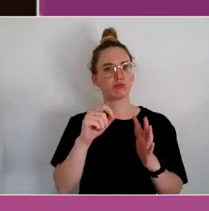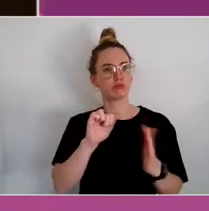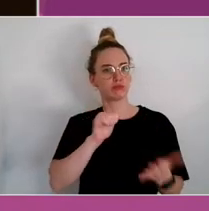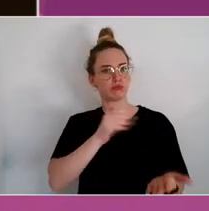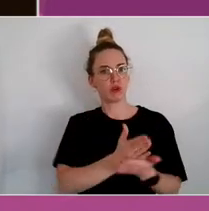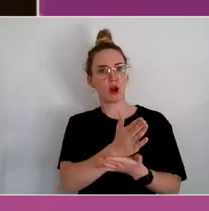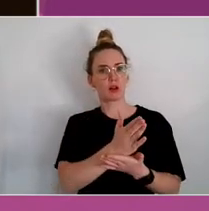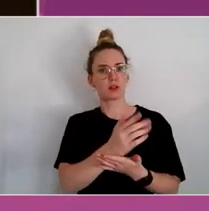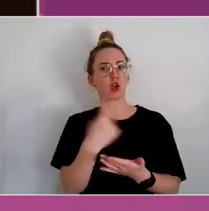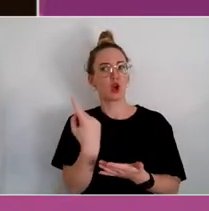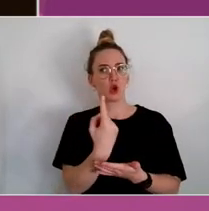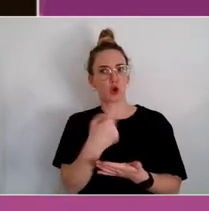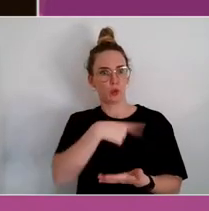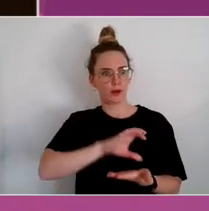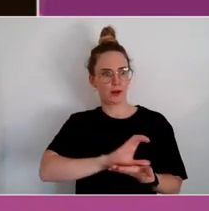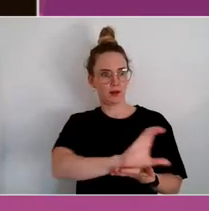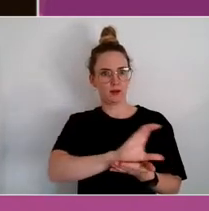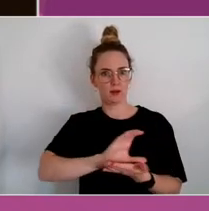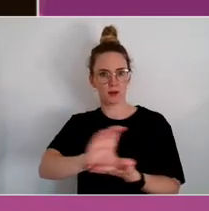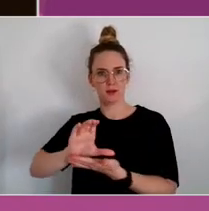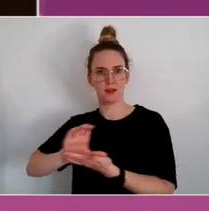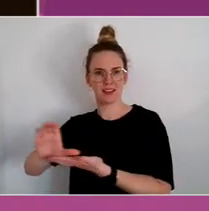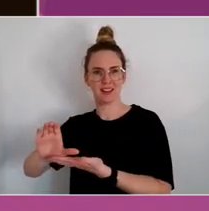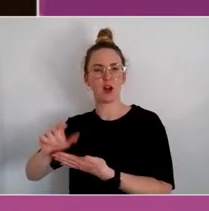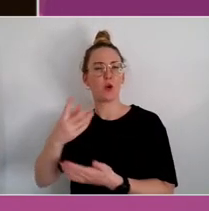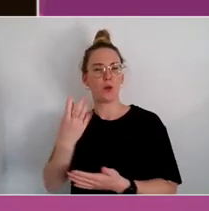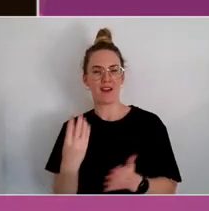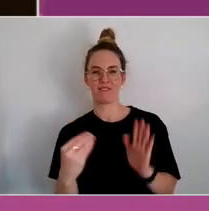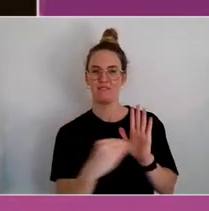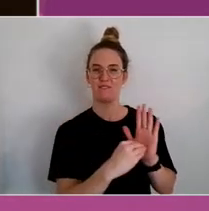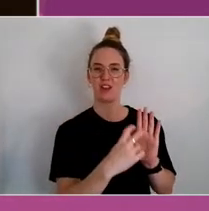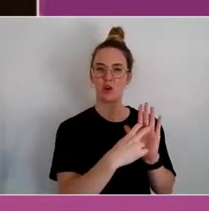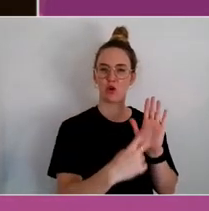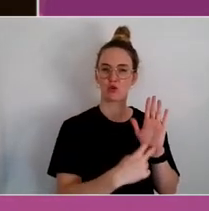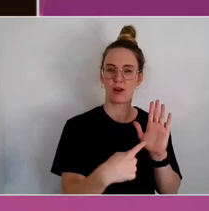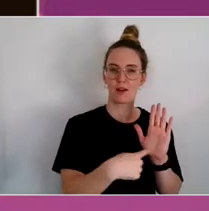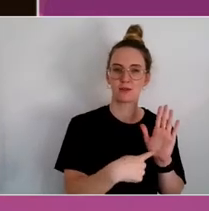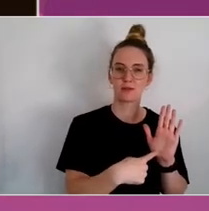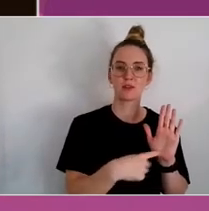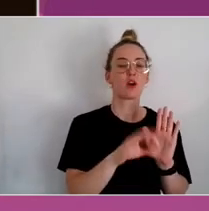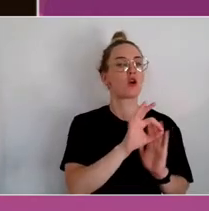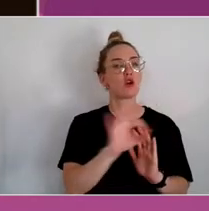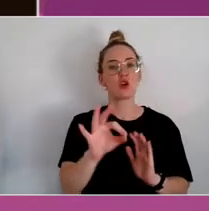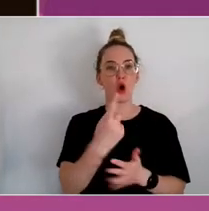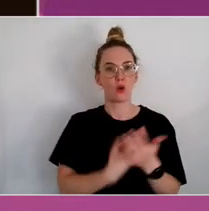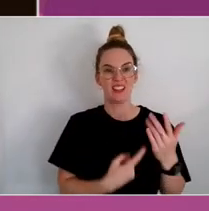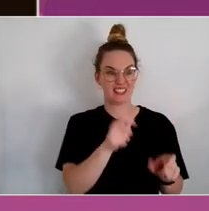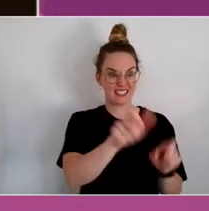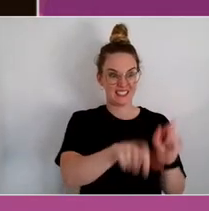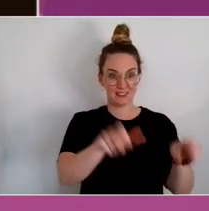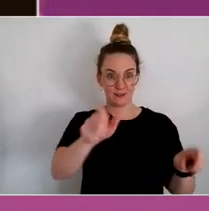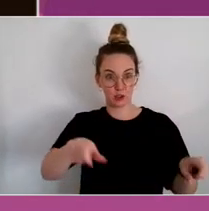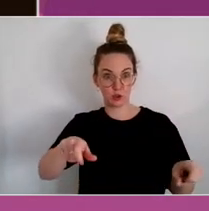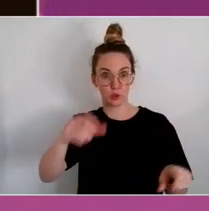we put it in the contract. It's not just individual intellectual property, but community.